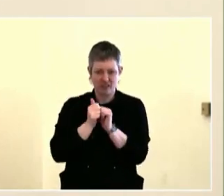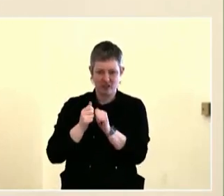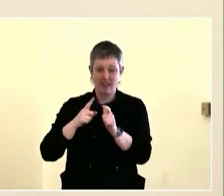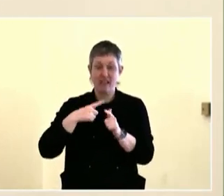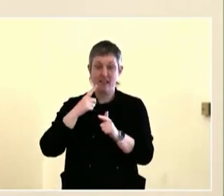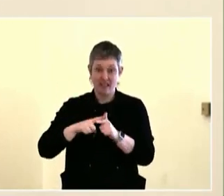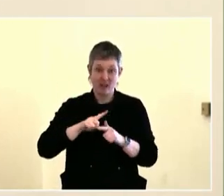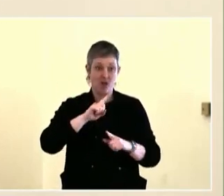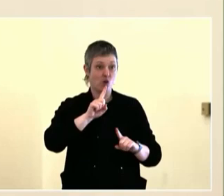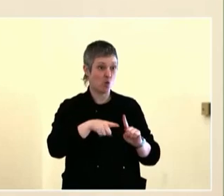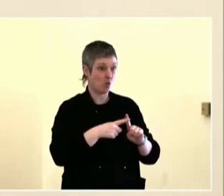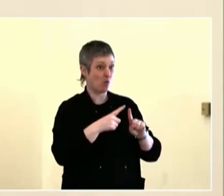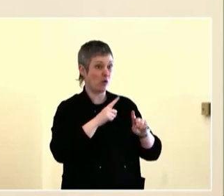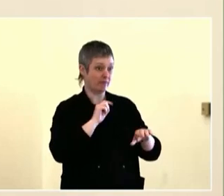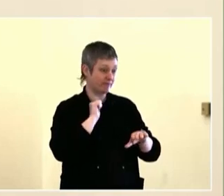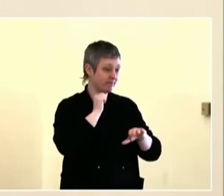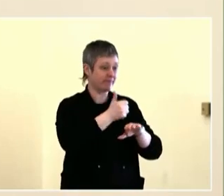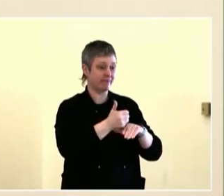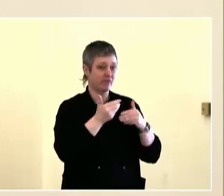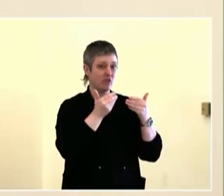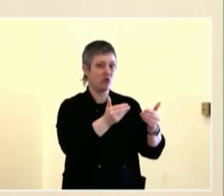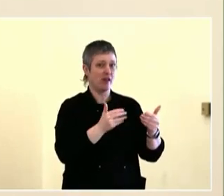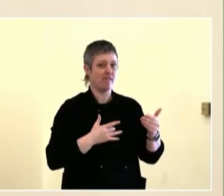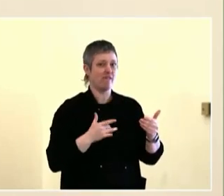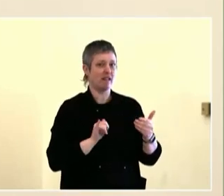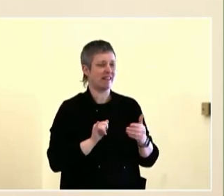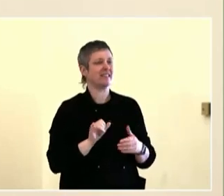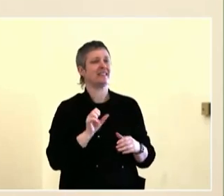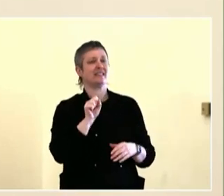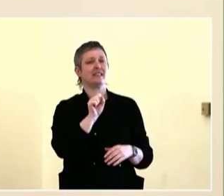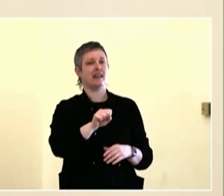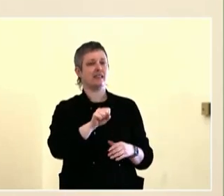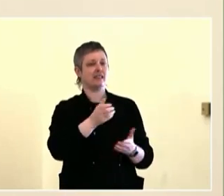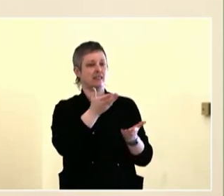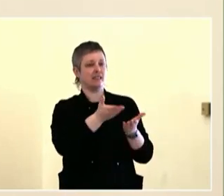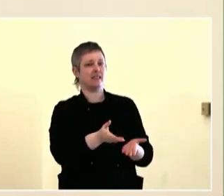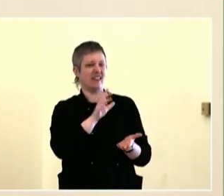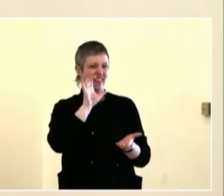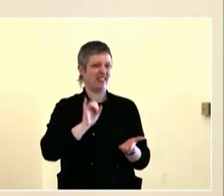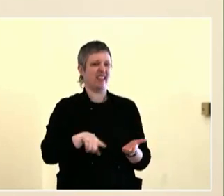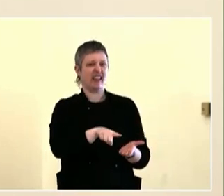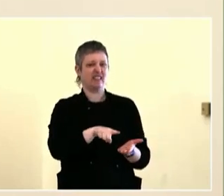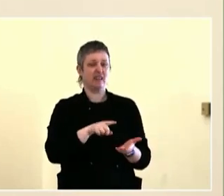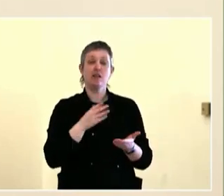opposed to just type things into surveys or whatever. And then to engage until various